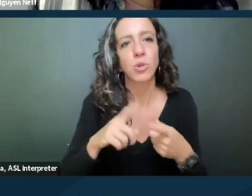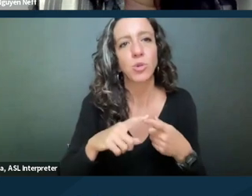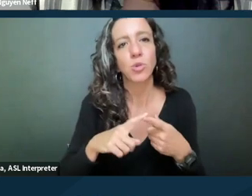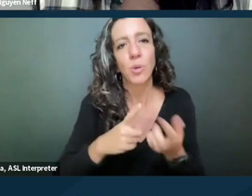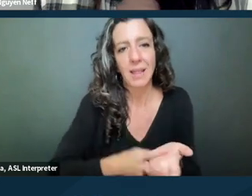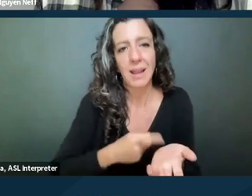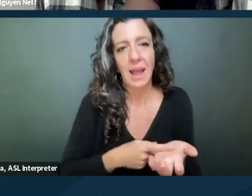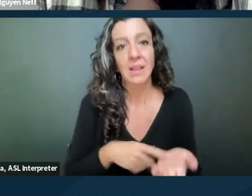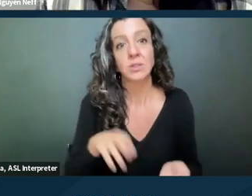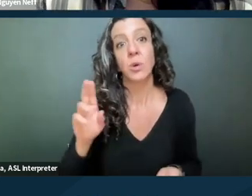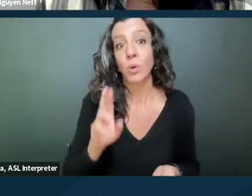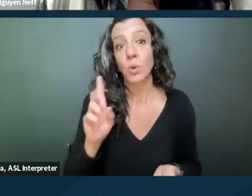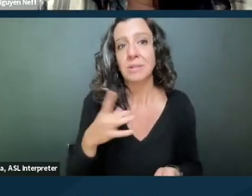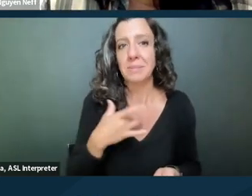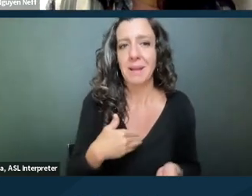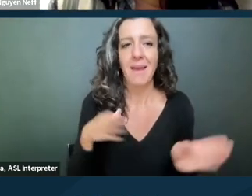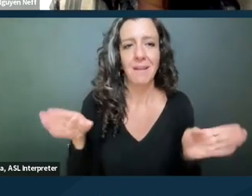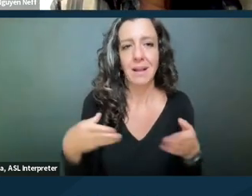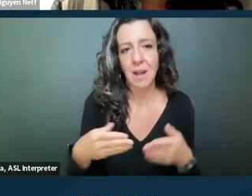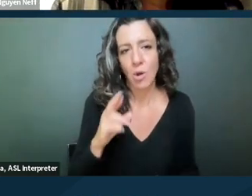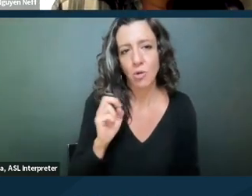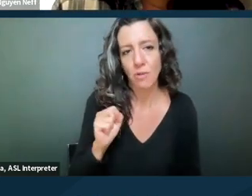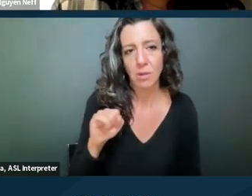So there is some leeway to getting around res judicata,